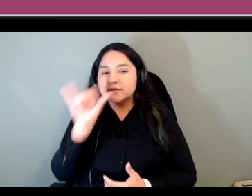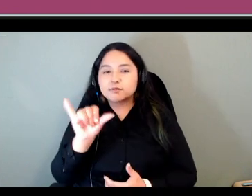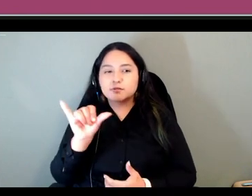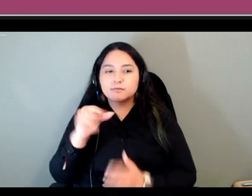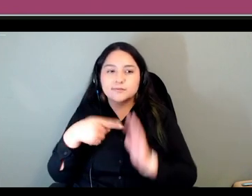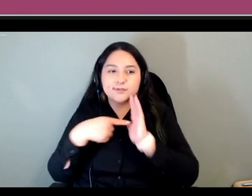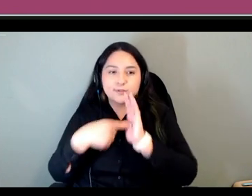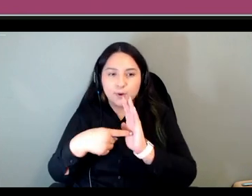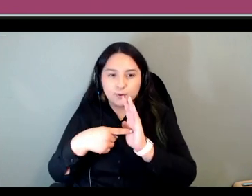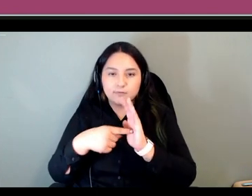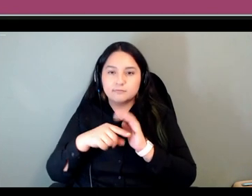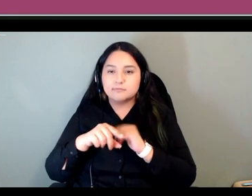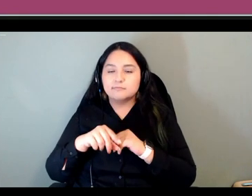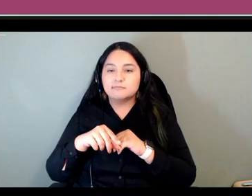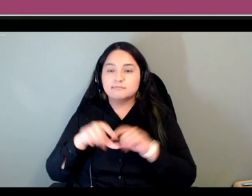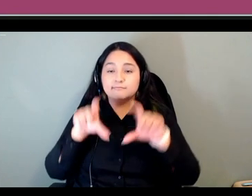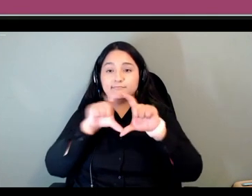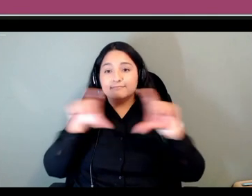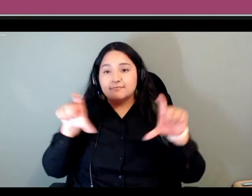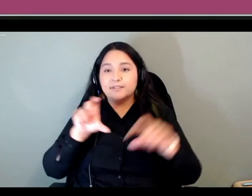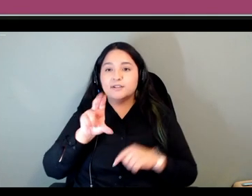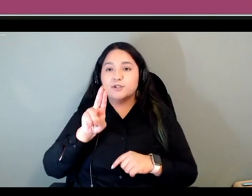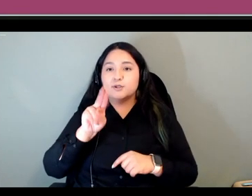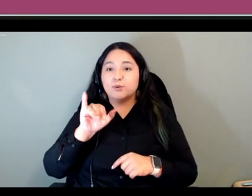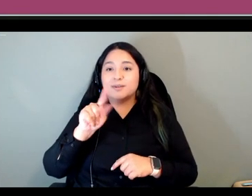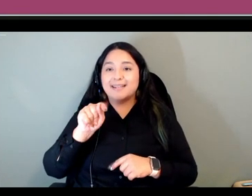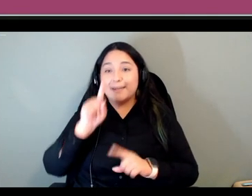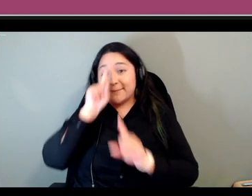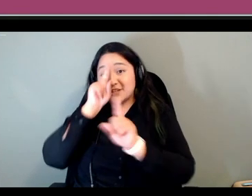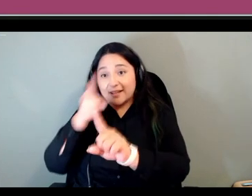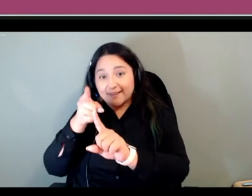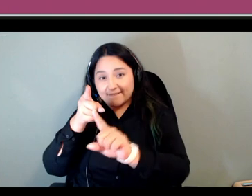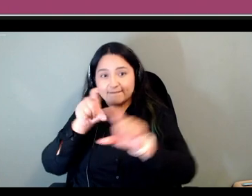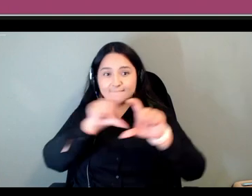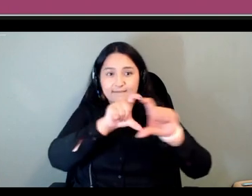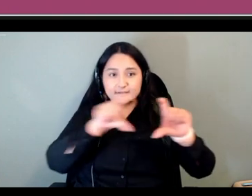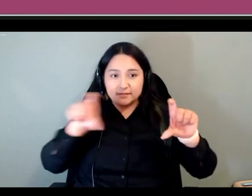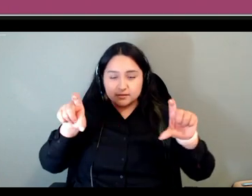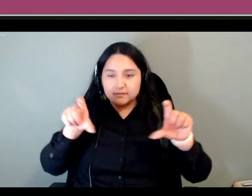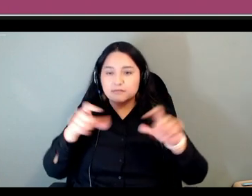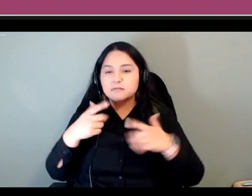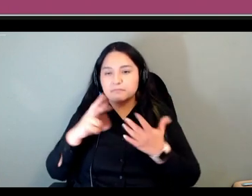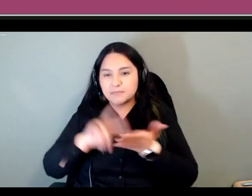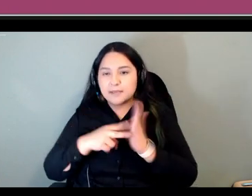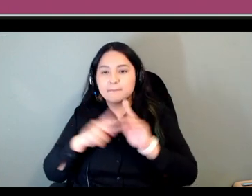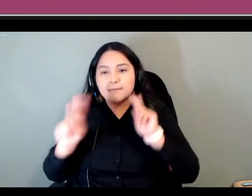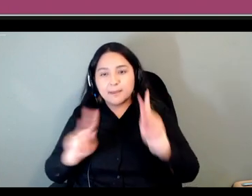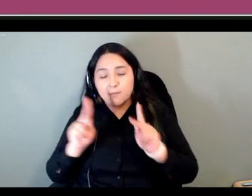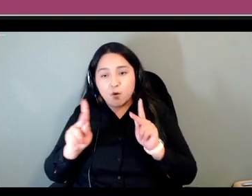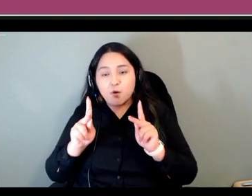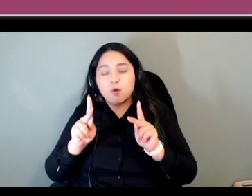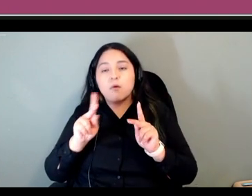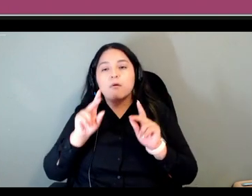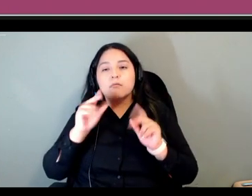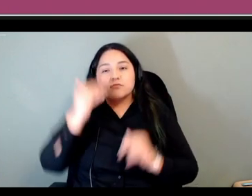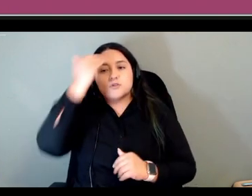unit objectives laid out and so people will know what they can learn from doing this particular